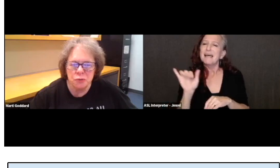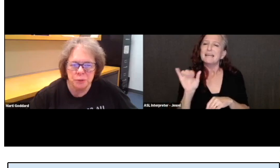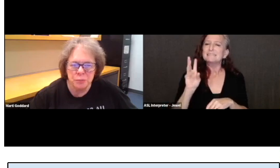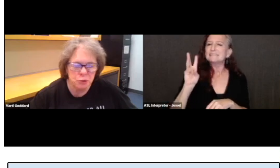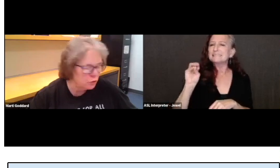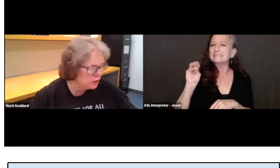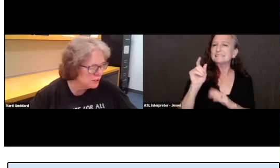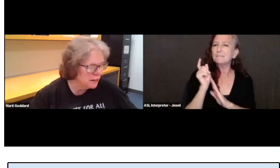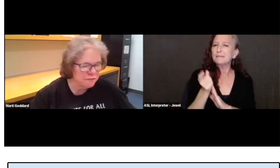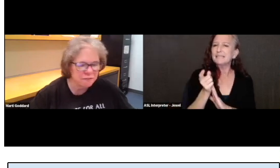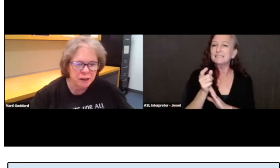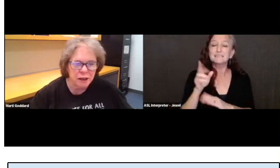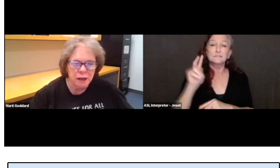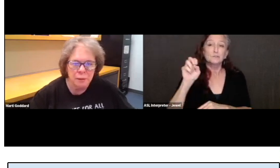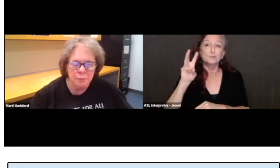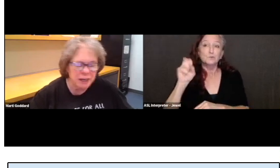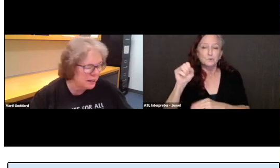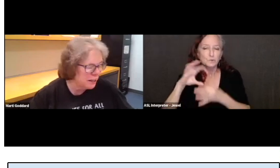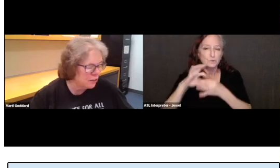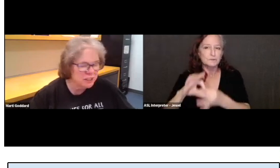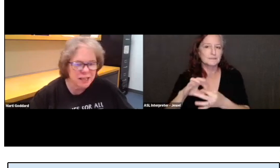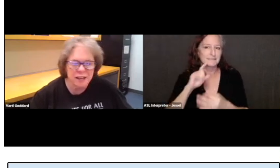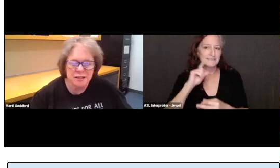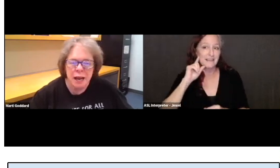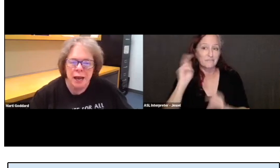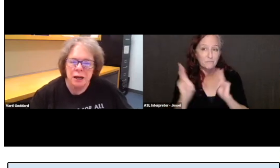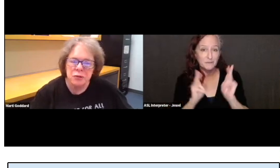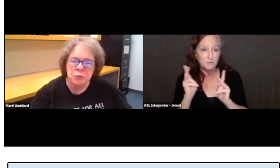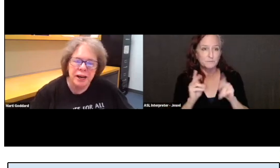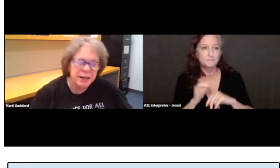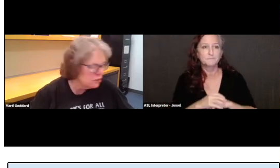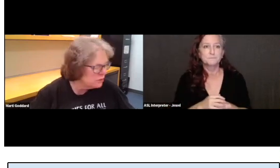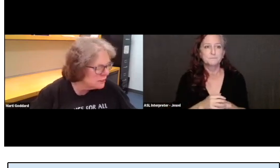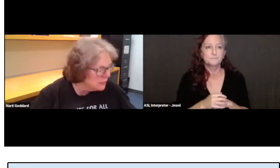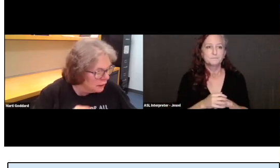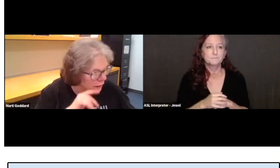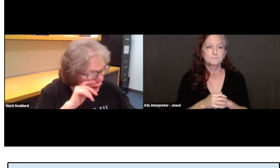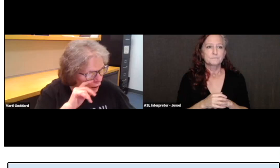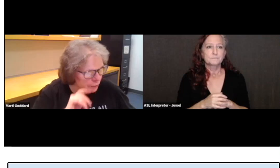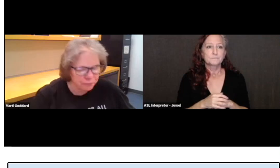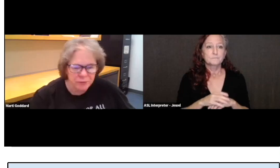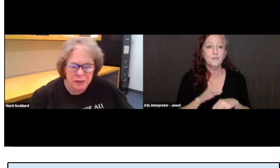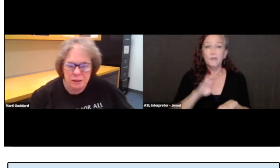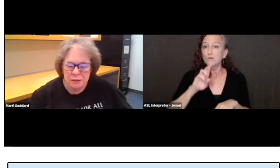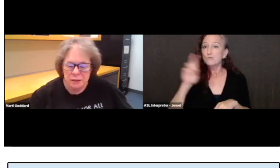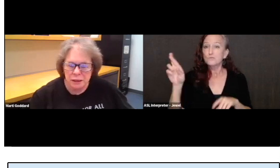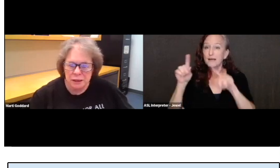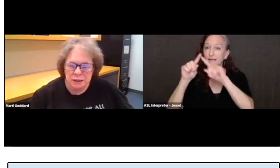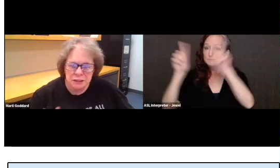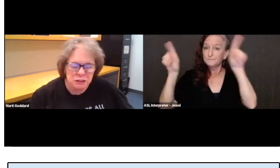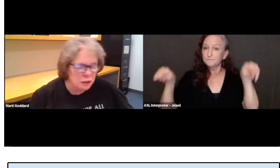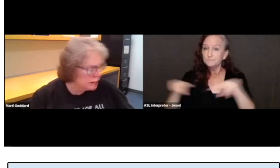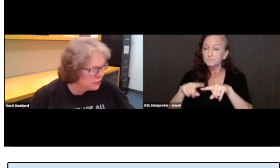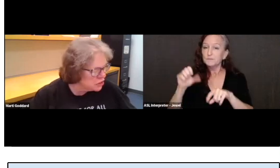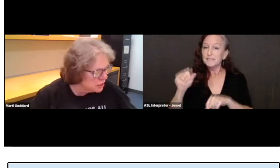for people who are deaf made in Gallaudet. And on the right, you see a little collection.